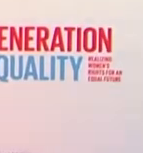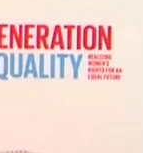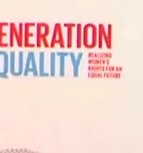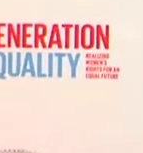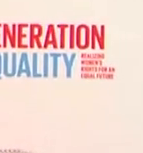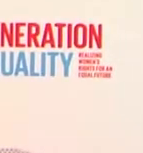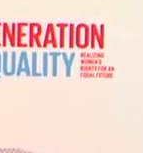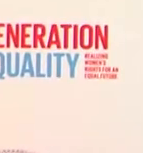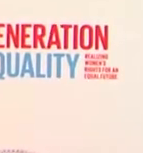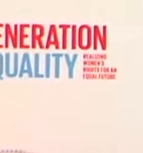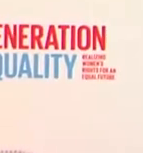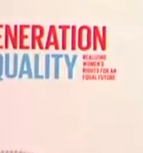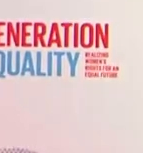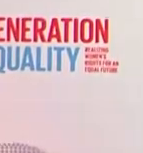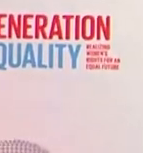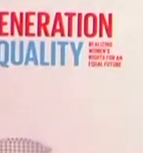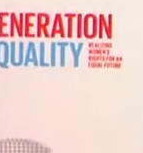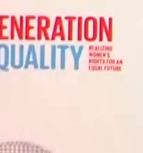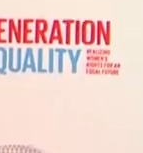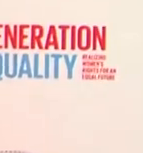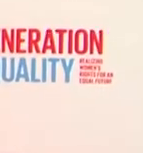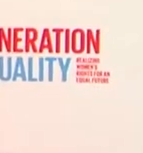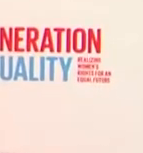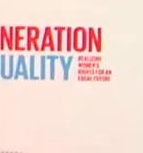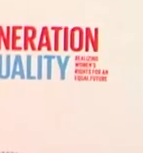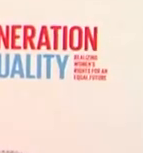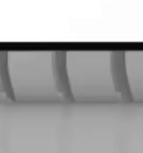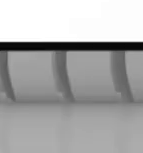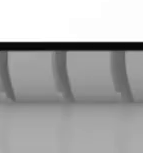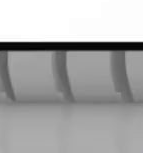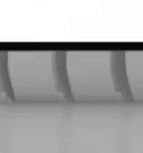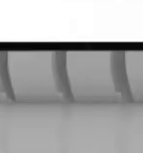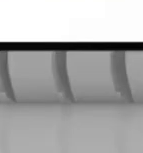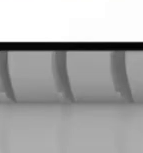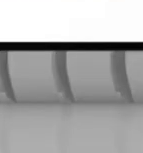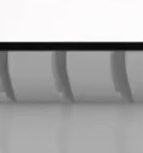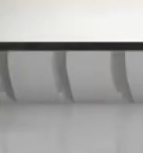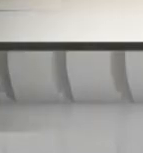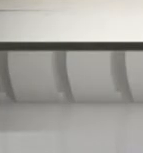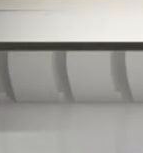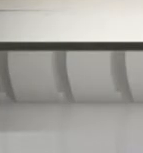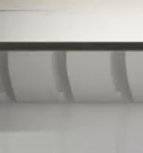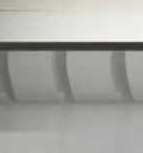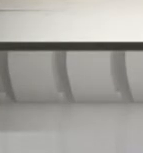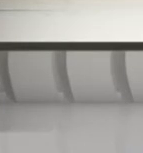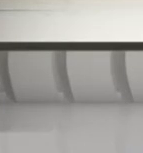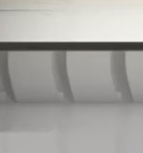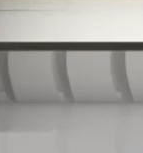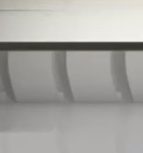for momentum metropolitan holdings over to you nontogos good evening distinguished guests ladies and gentlemen